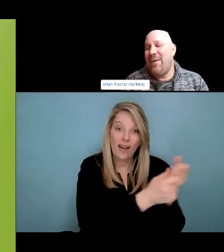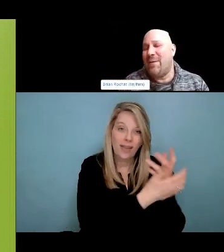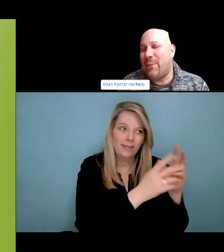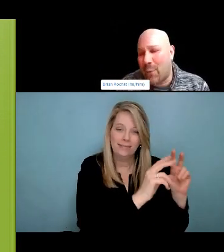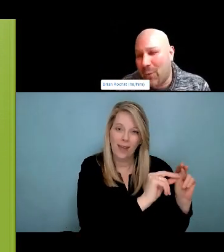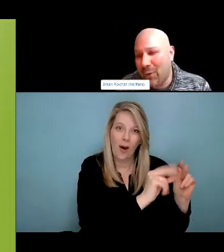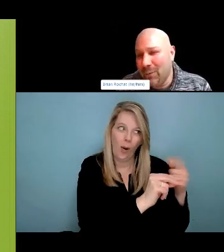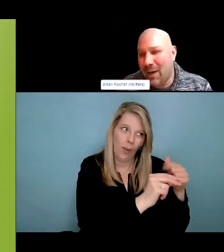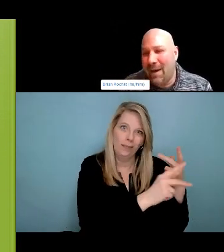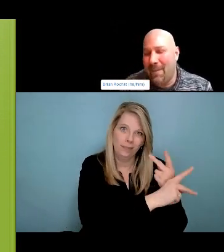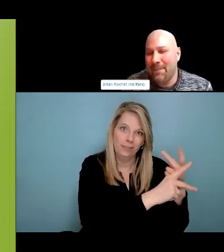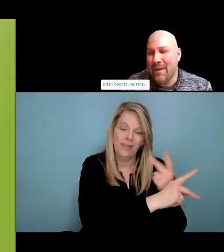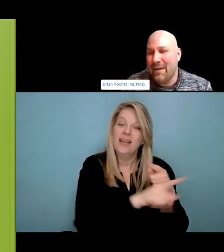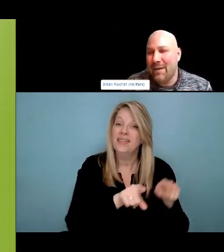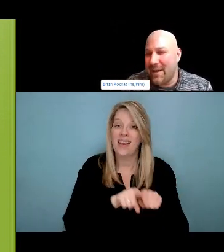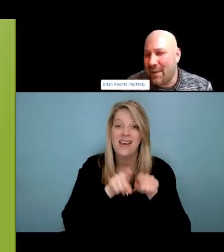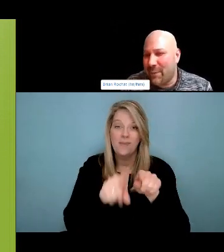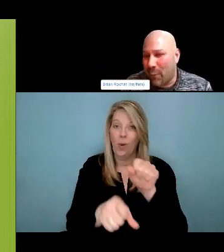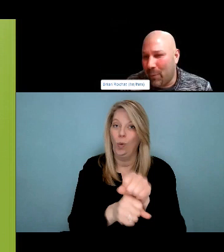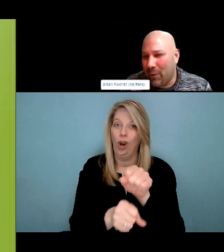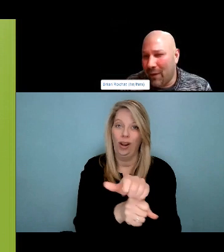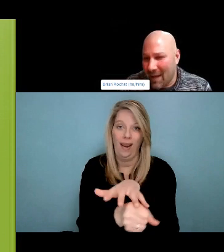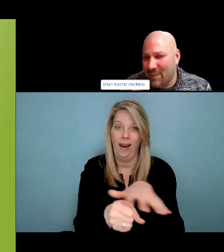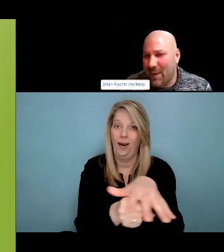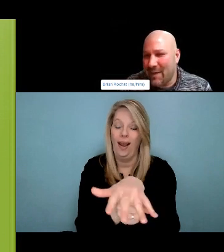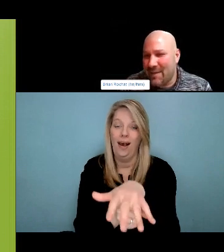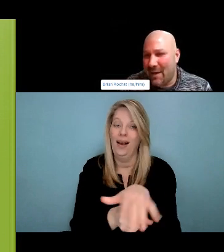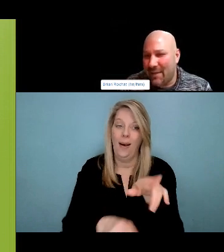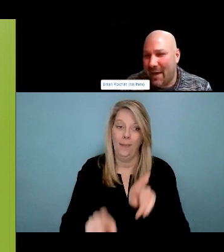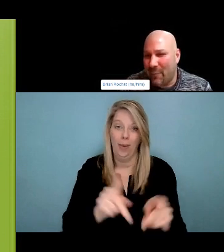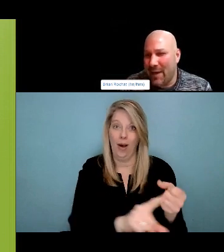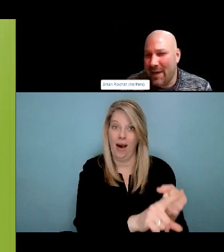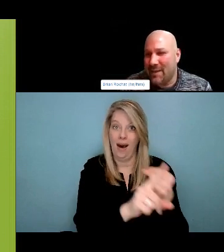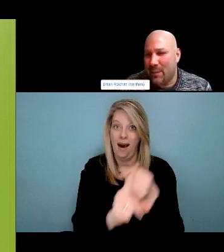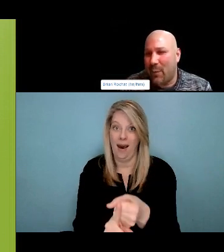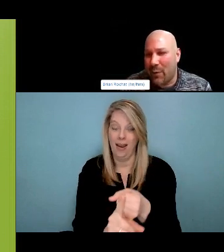from a drug poisoning, 2 years ago now. And Jessica, Jessica's family has given us